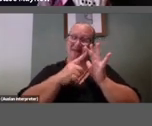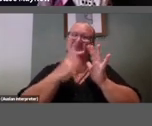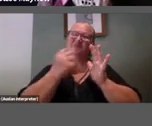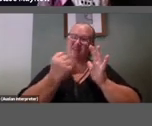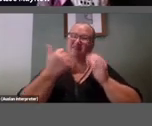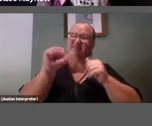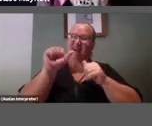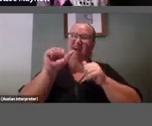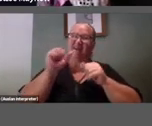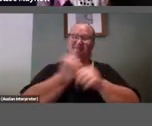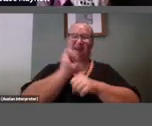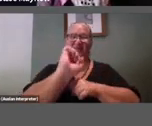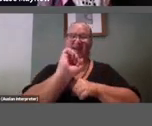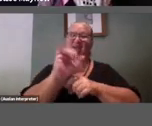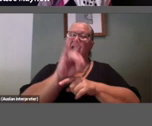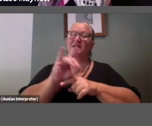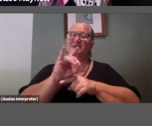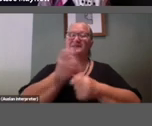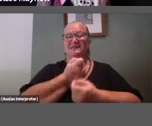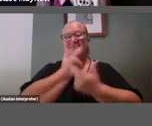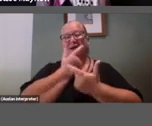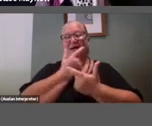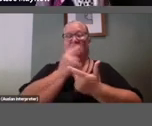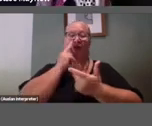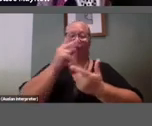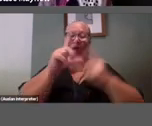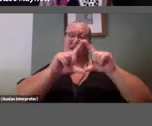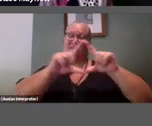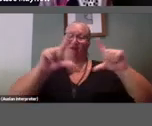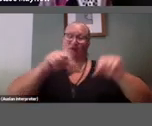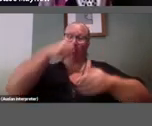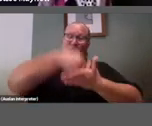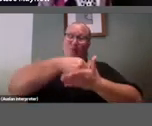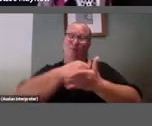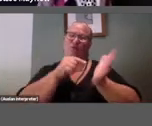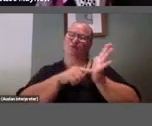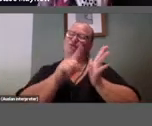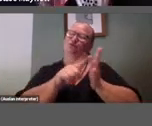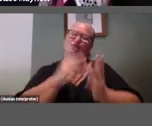Look at that bottom photograph, it’s just too cute.